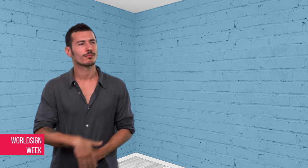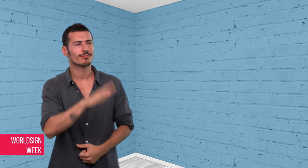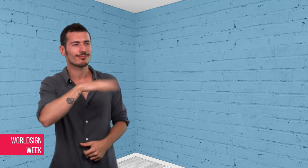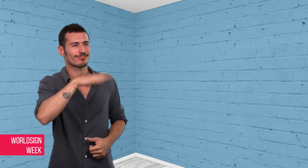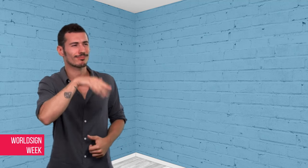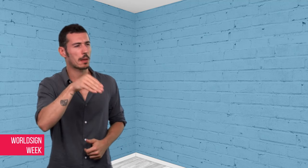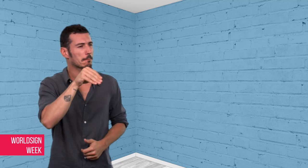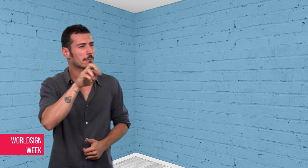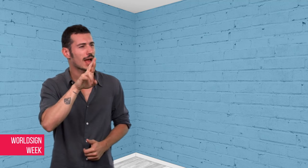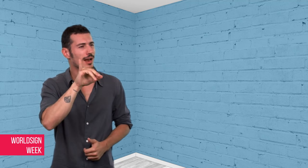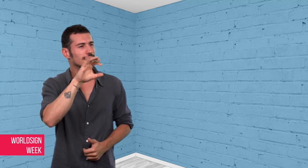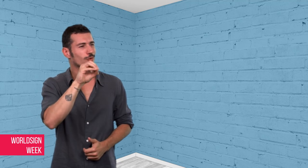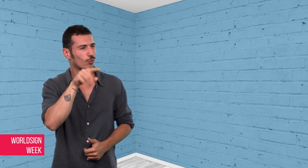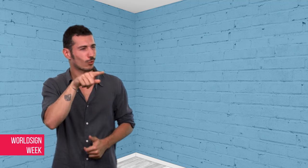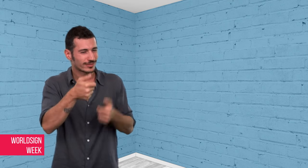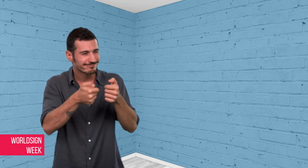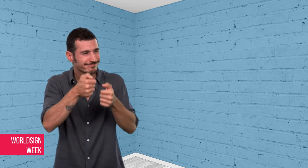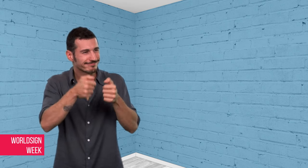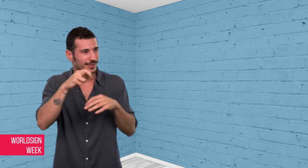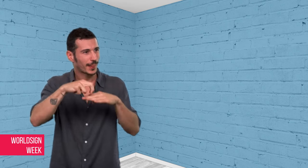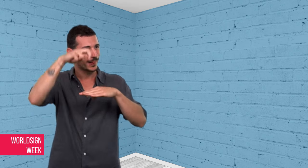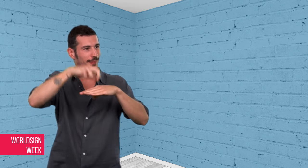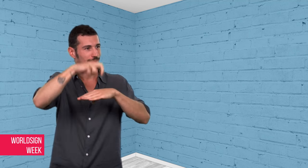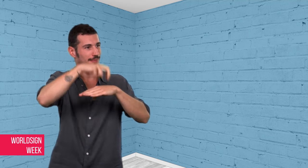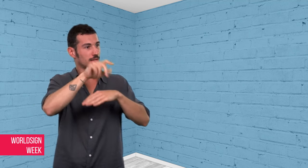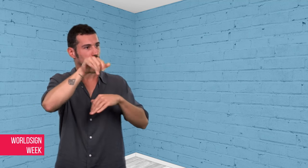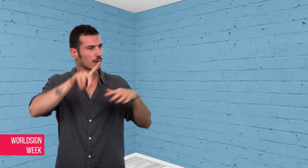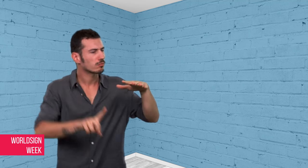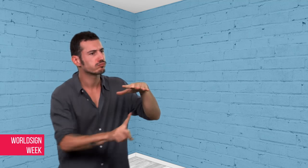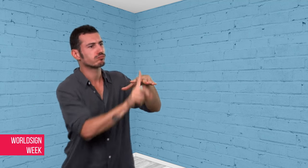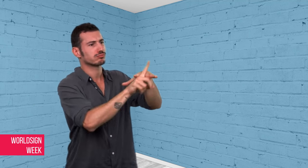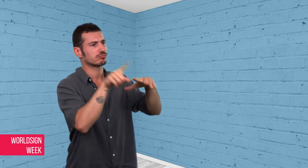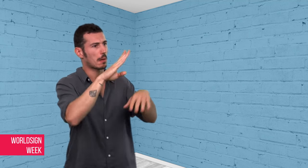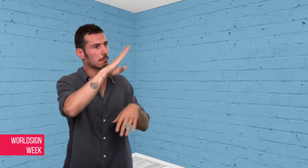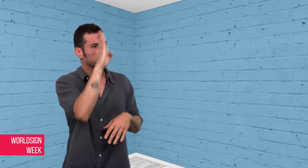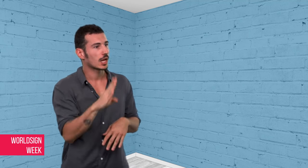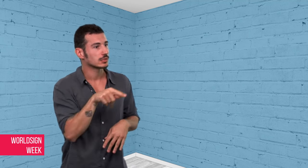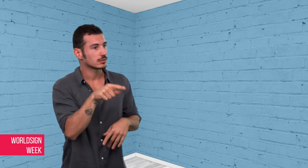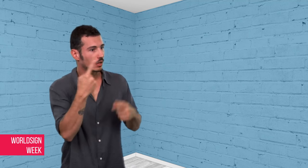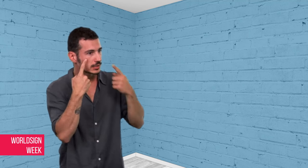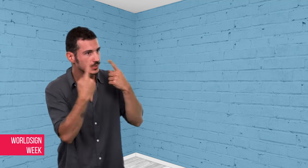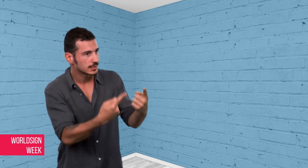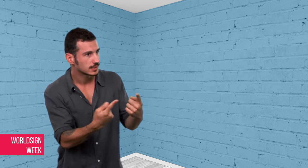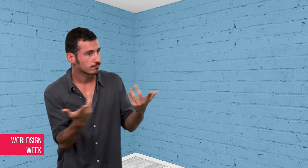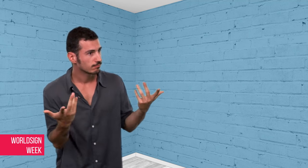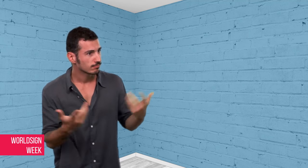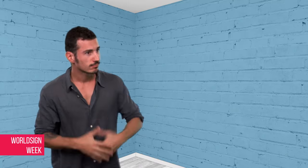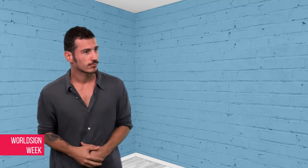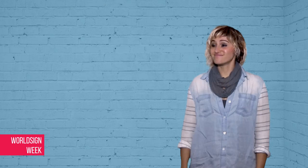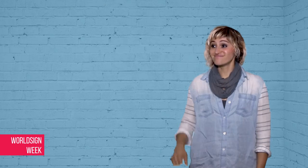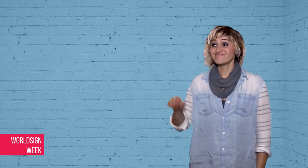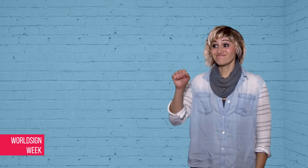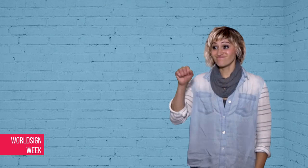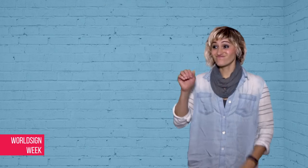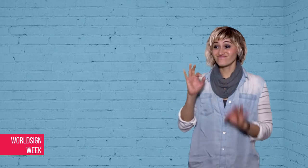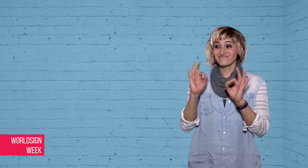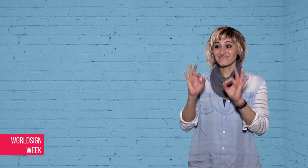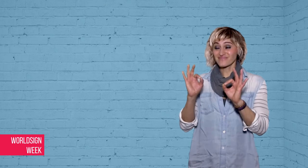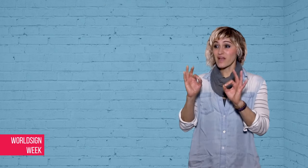Was Mario sighted in Brazil? Yes.